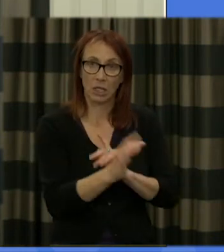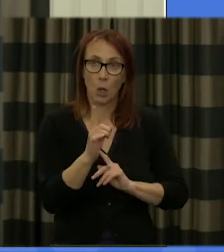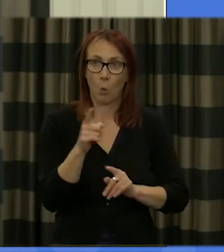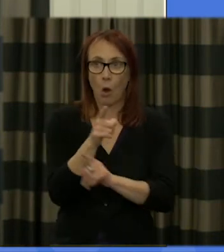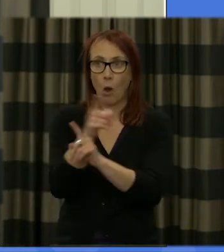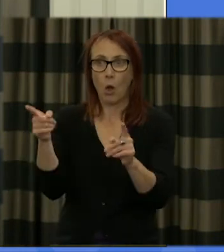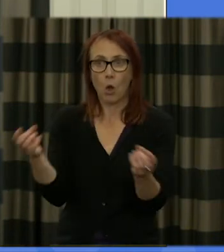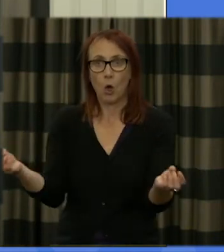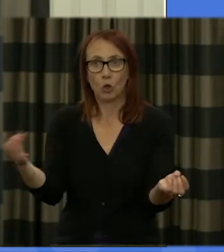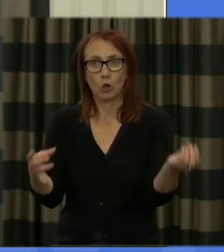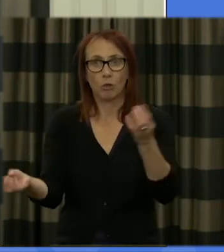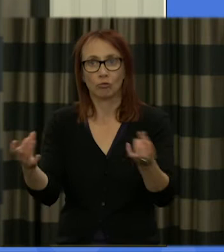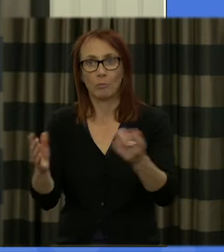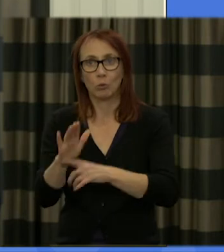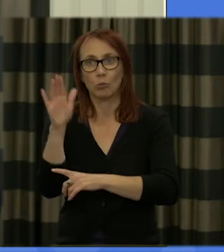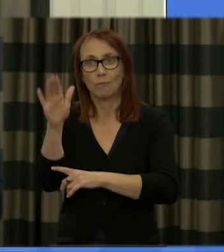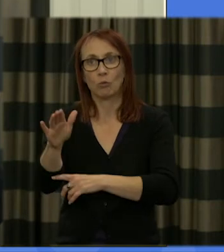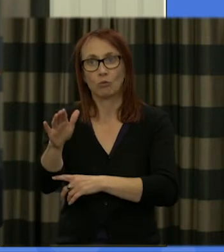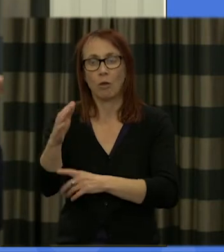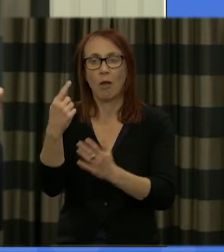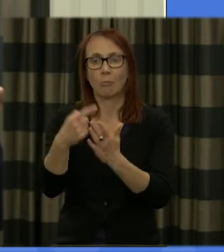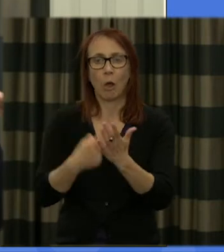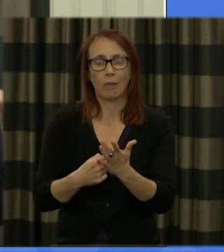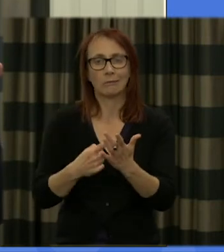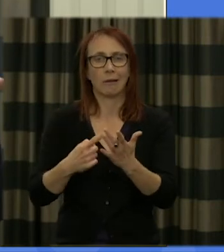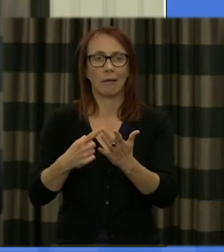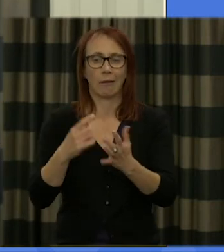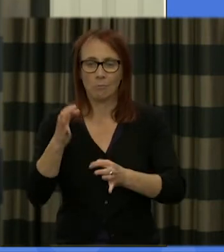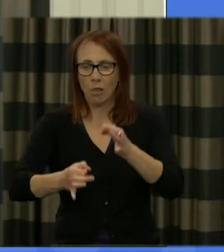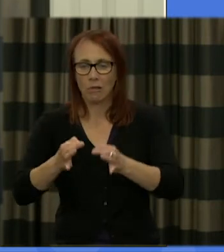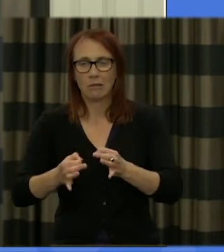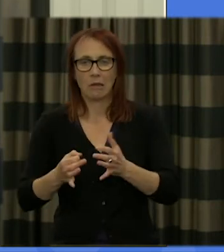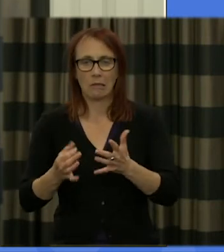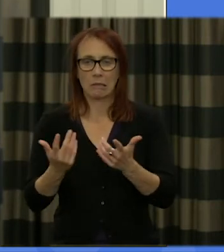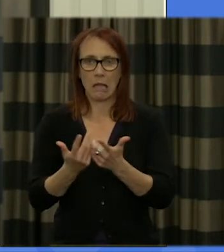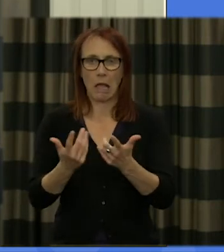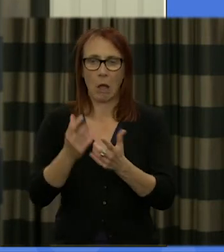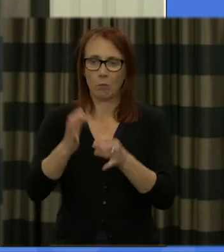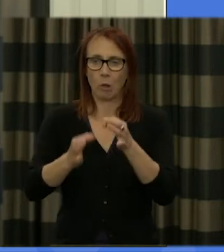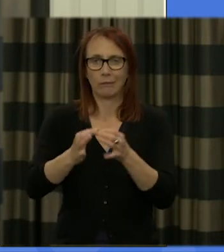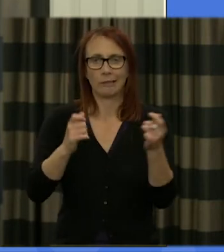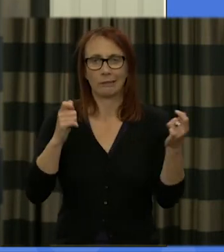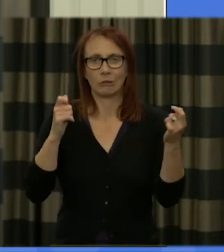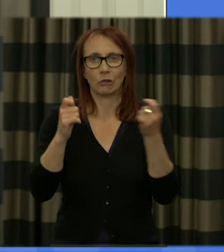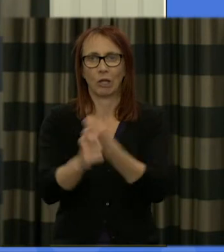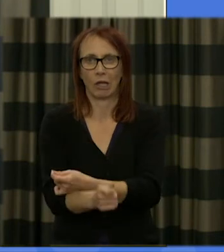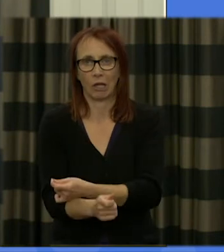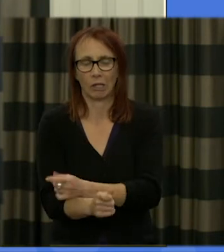the future of Scotland to decision making to policy making into politics and how might we do politics differently so that's the agenda that's the approach